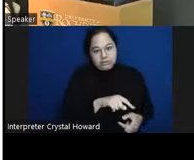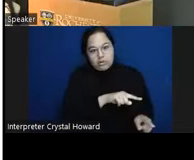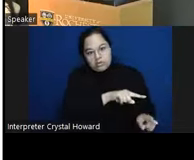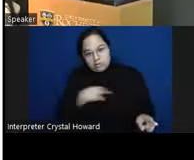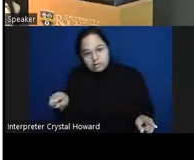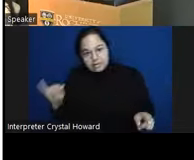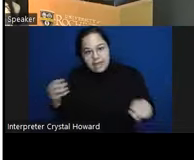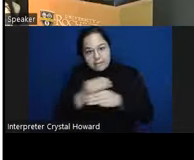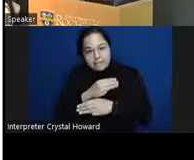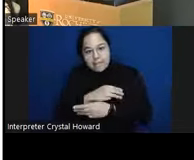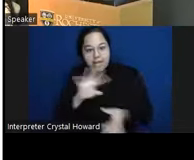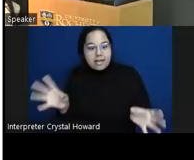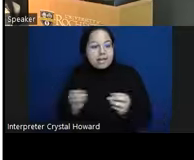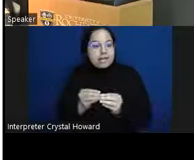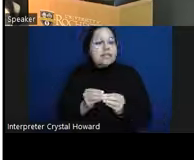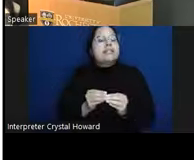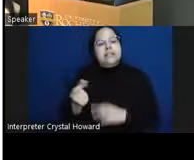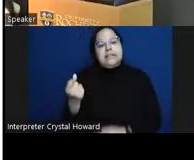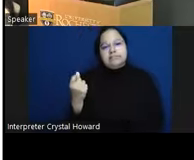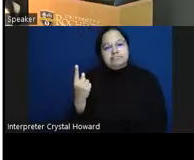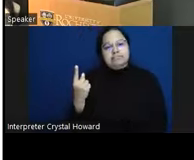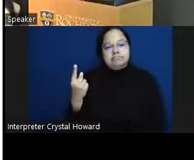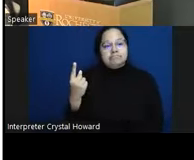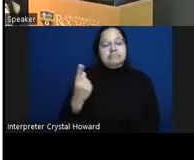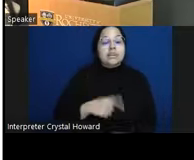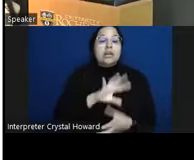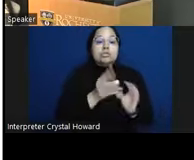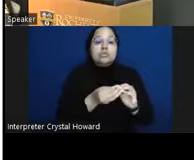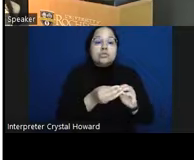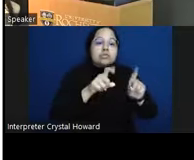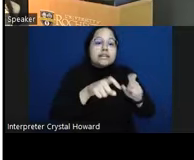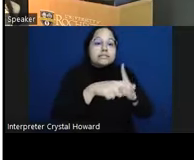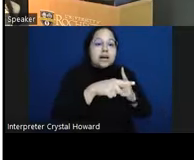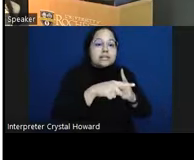total test positives are equal to all those true positives plus everybody that we misclassified